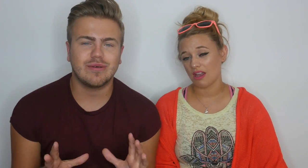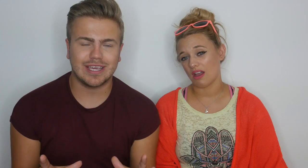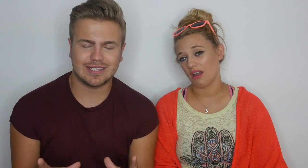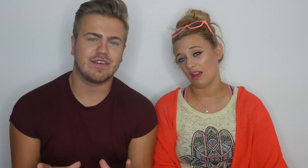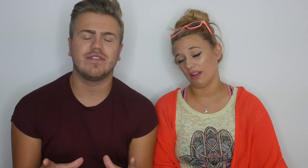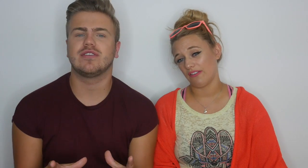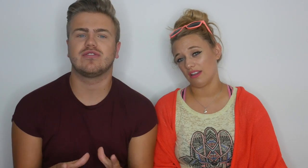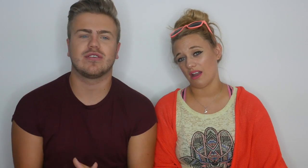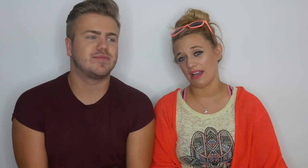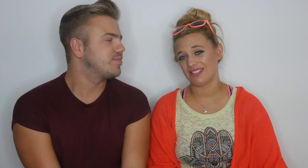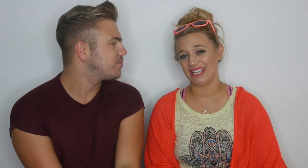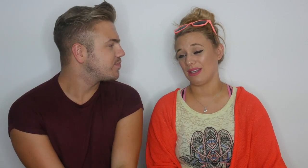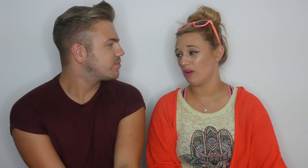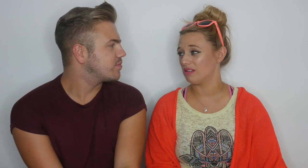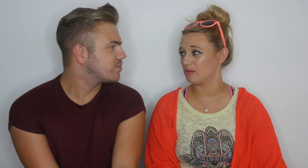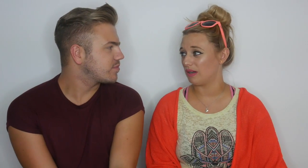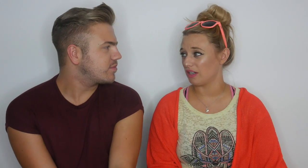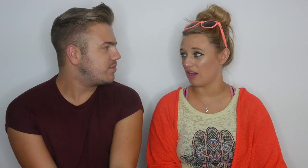L: I find I have sticky words as well, don't I?